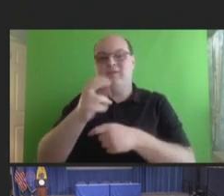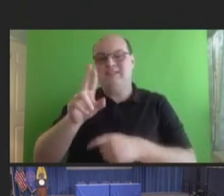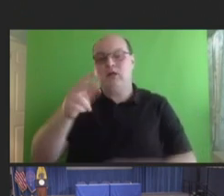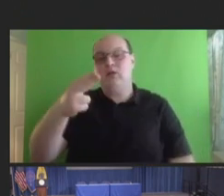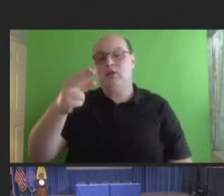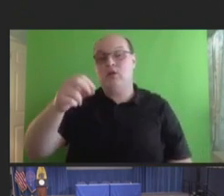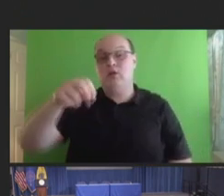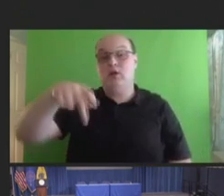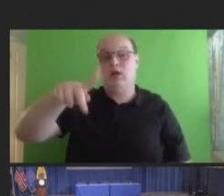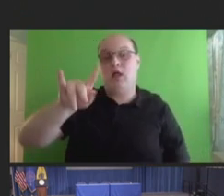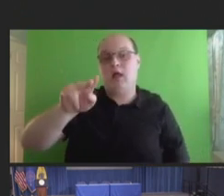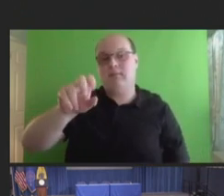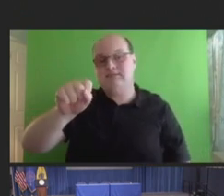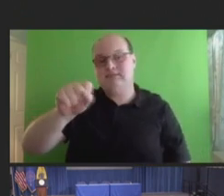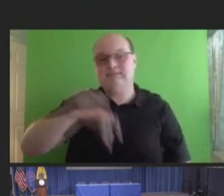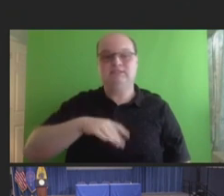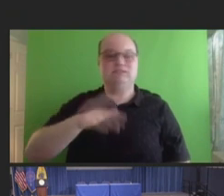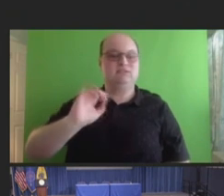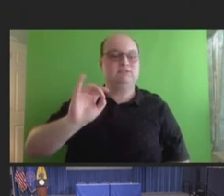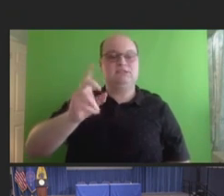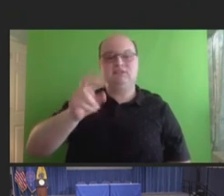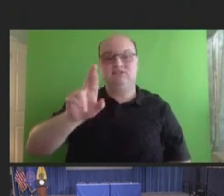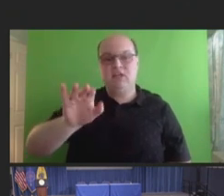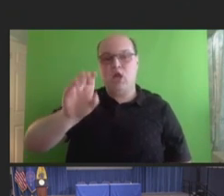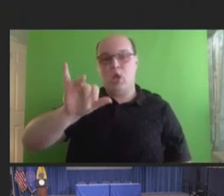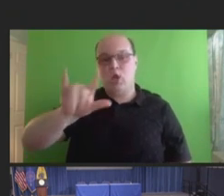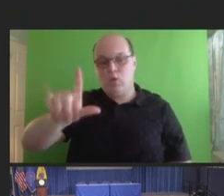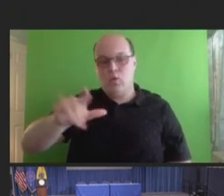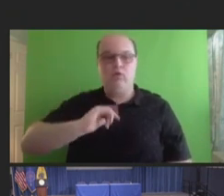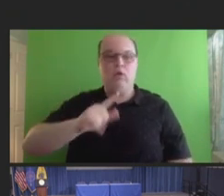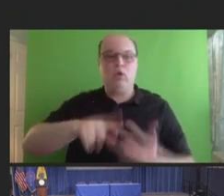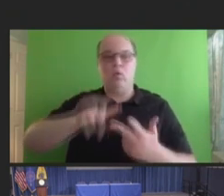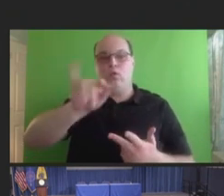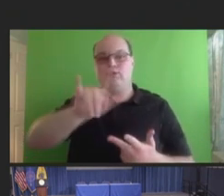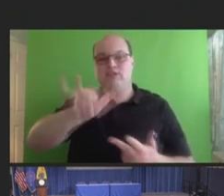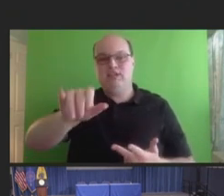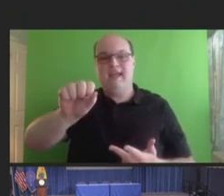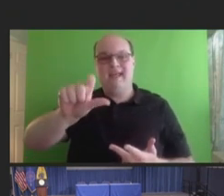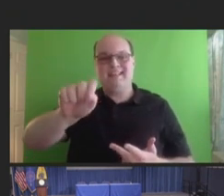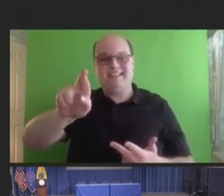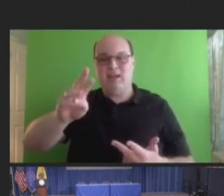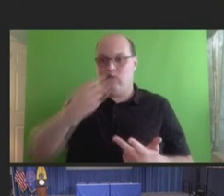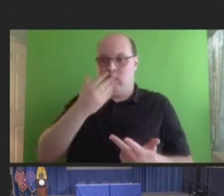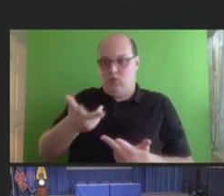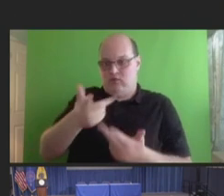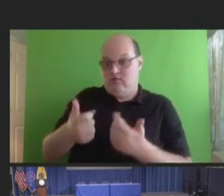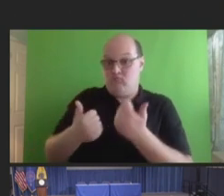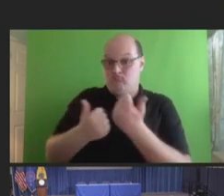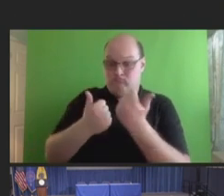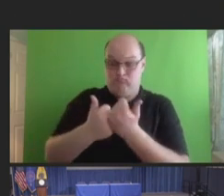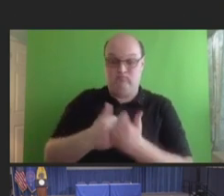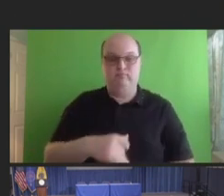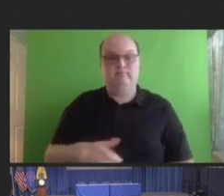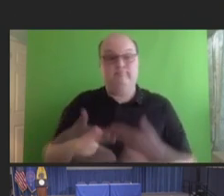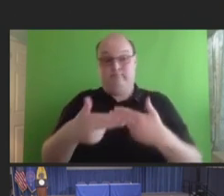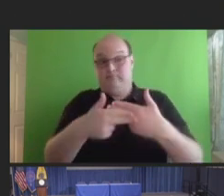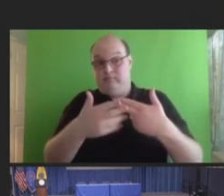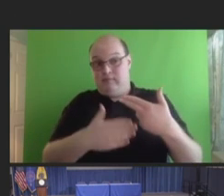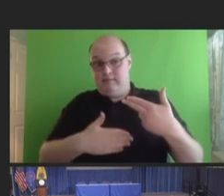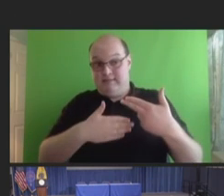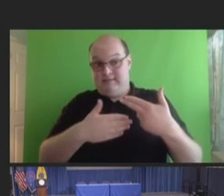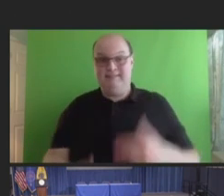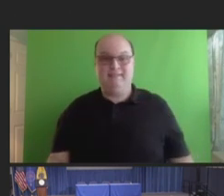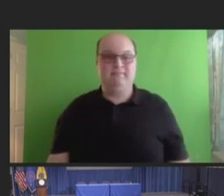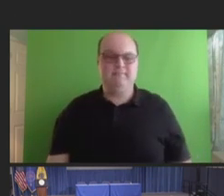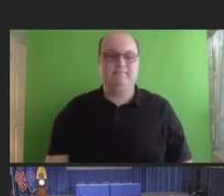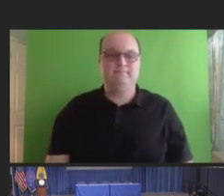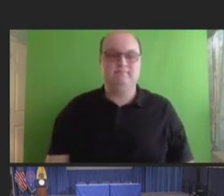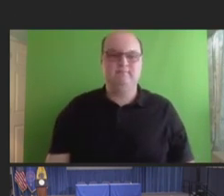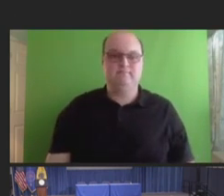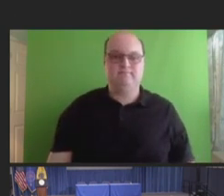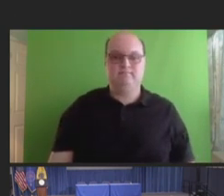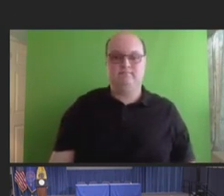member Rebecca Coyle, and ex-officio member Jay Slater. Next slide, please.